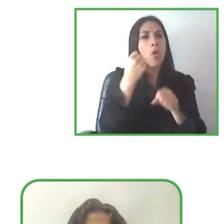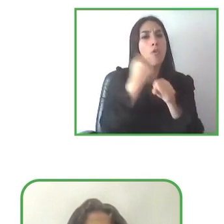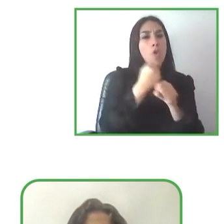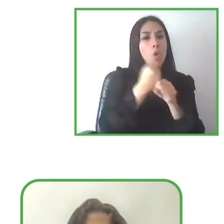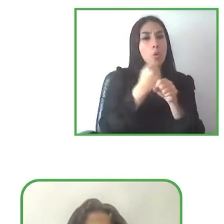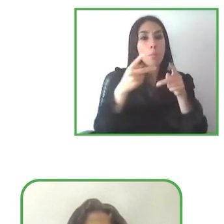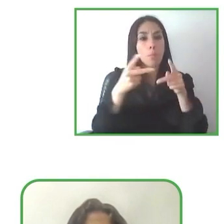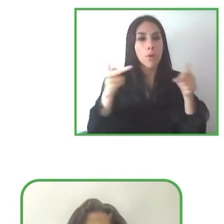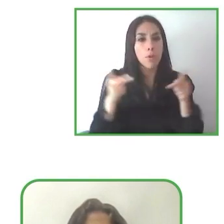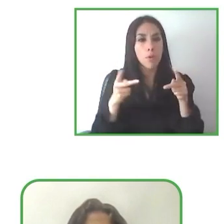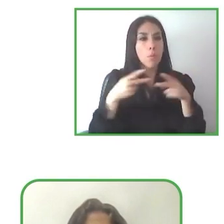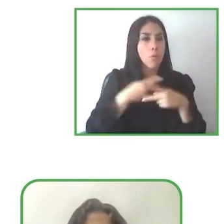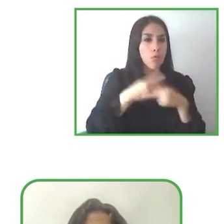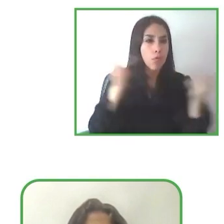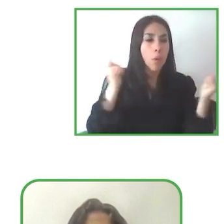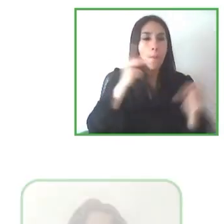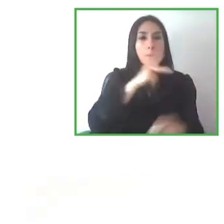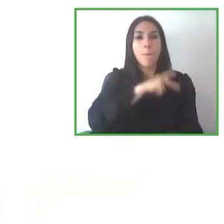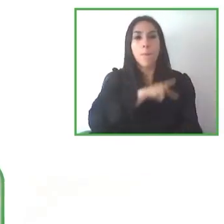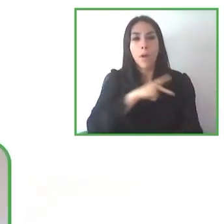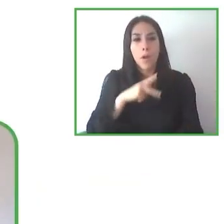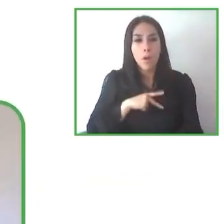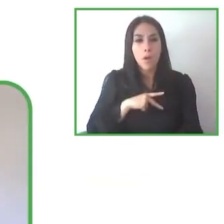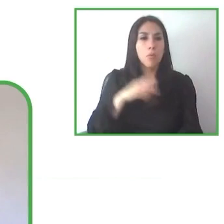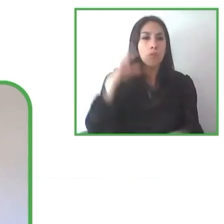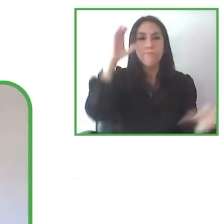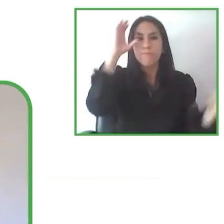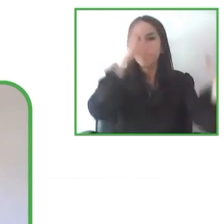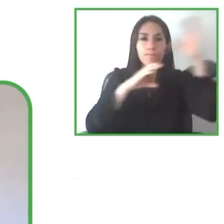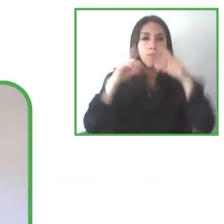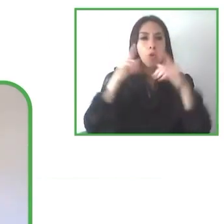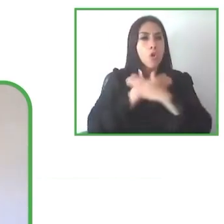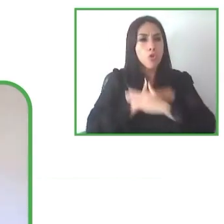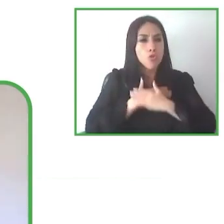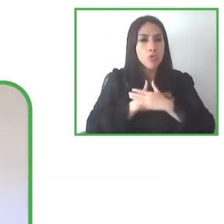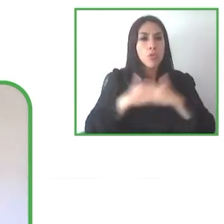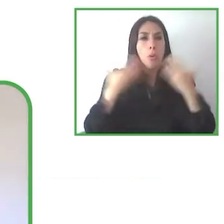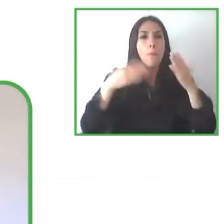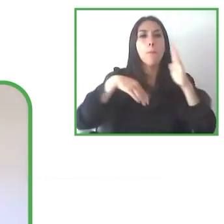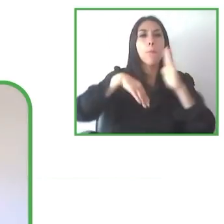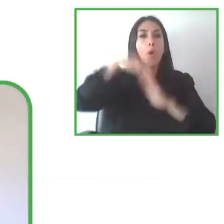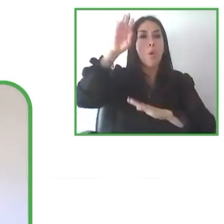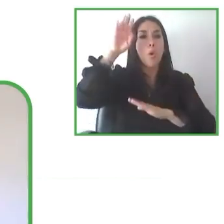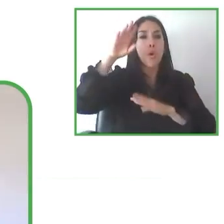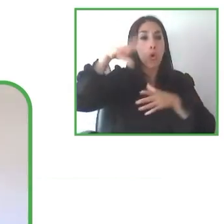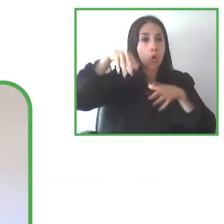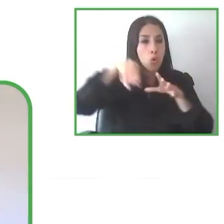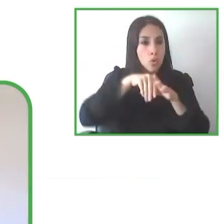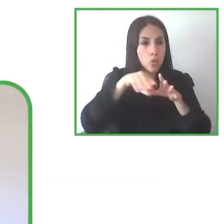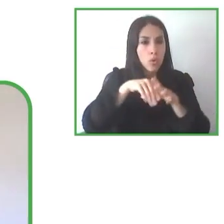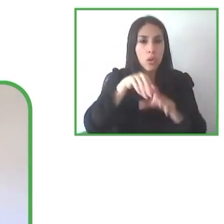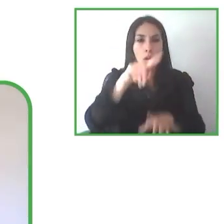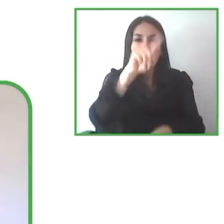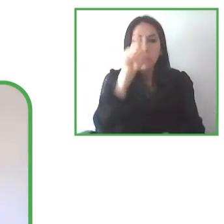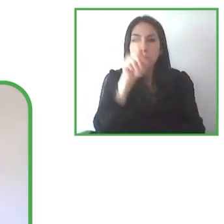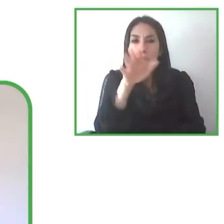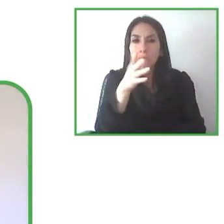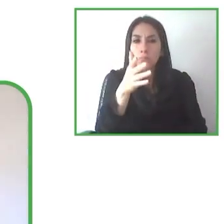Another foundation's looking for a more inclusive tourism. Thank you, Jesús. That's a great question.